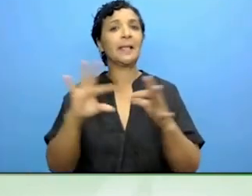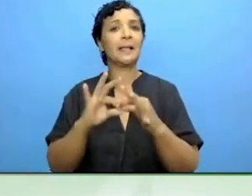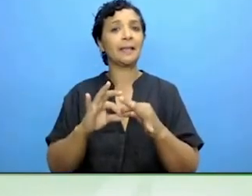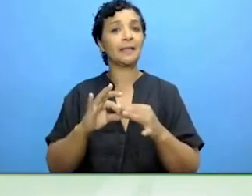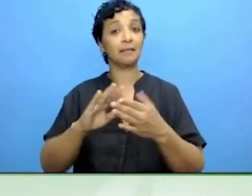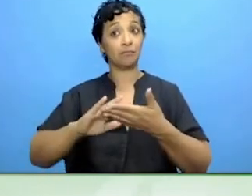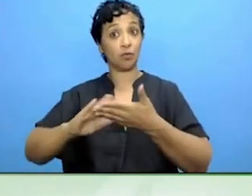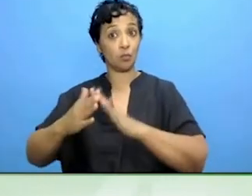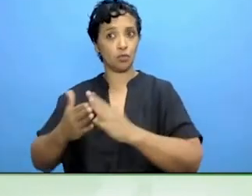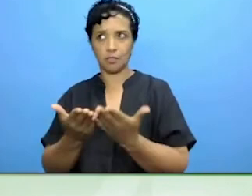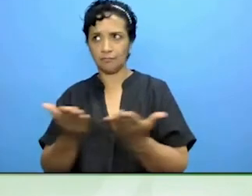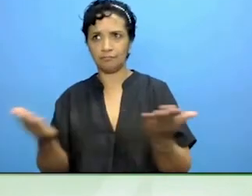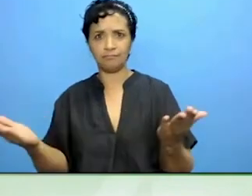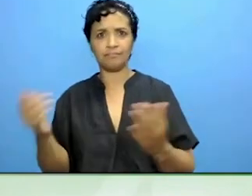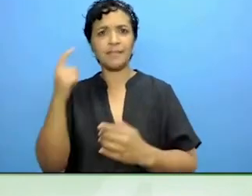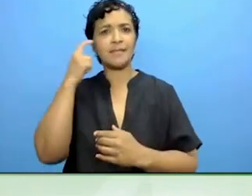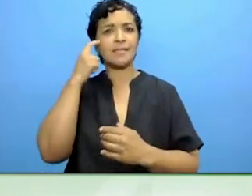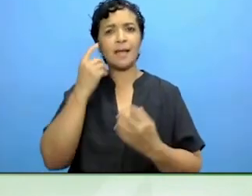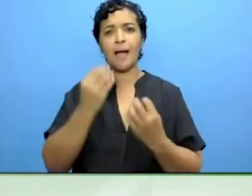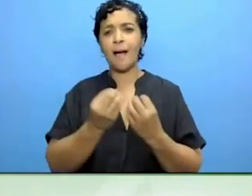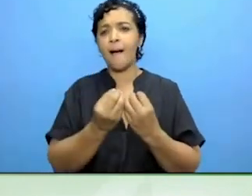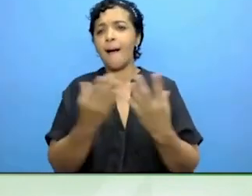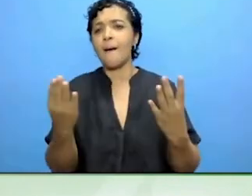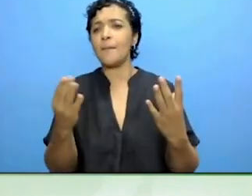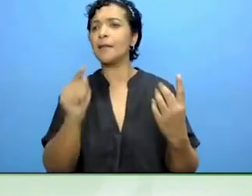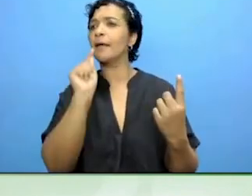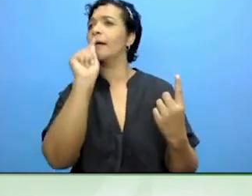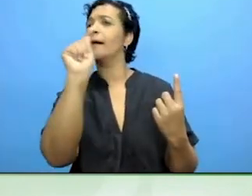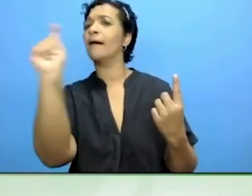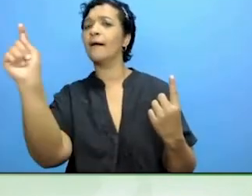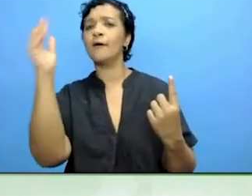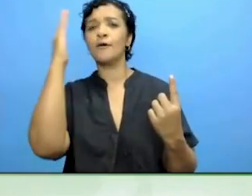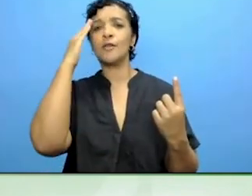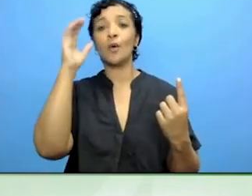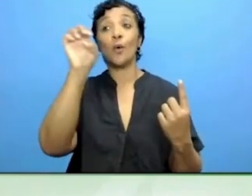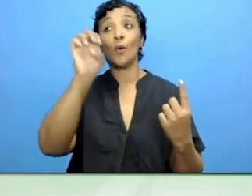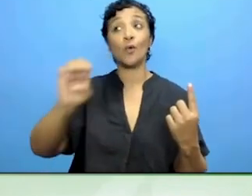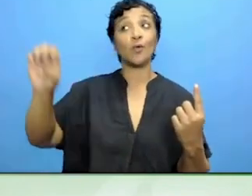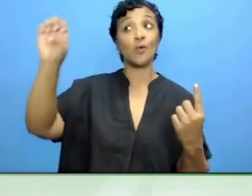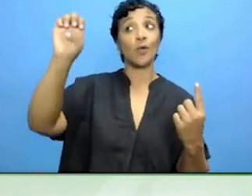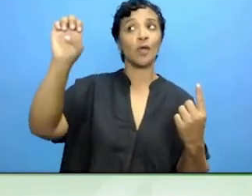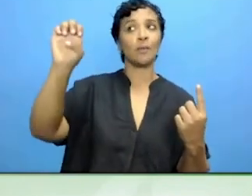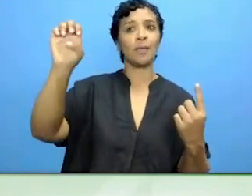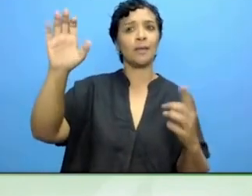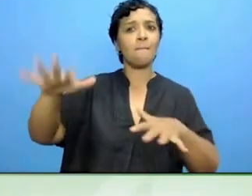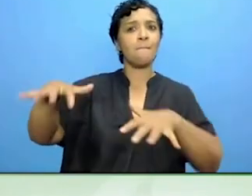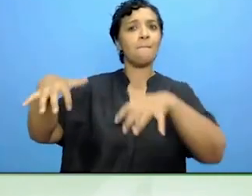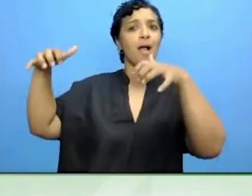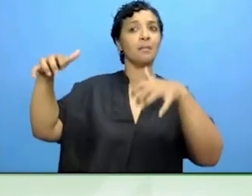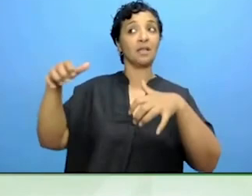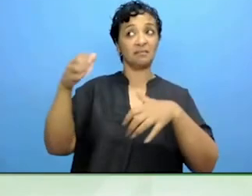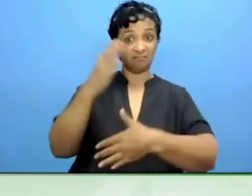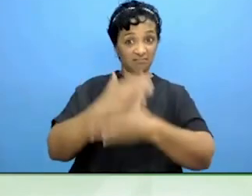many politicians do you know in the European commission and Parliament that have a disability? At least the visible ones.